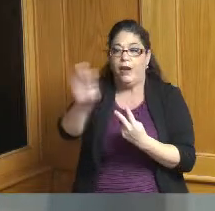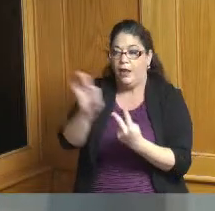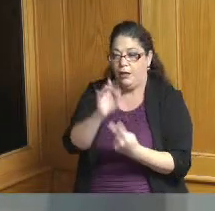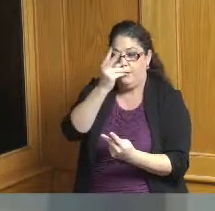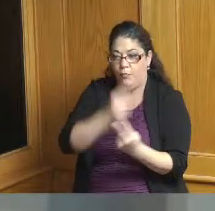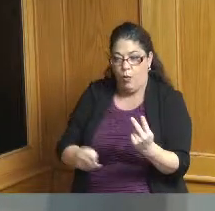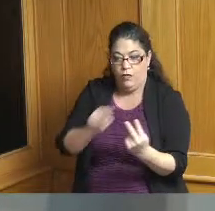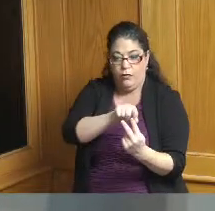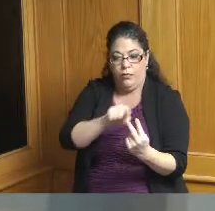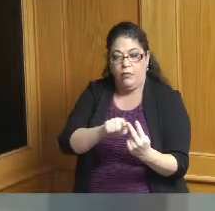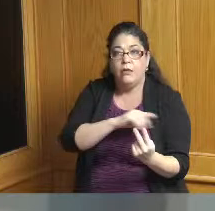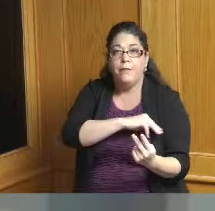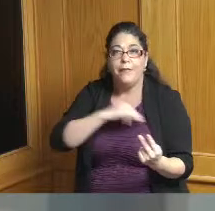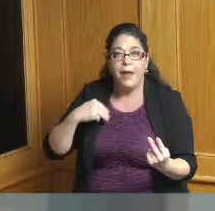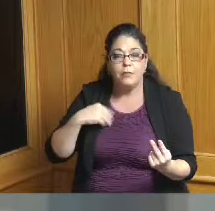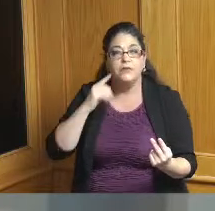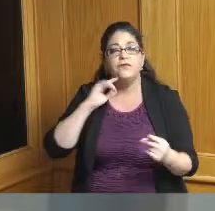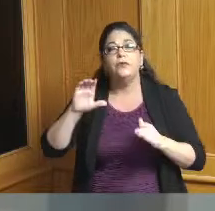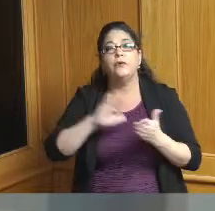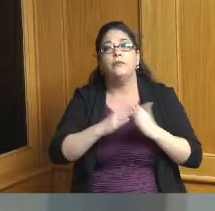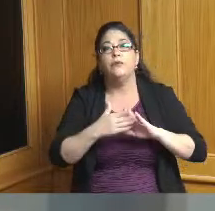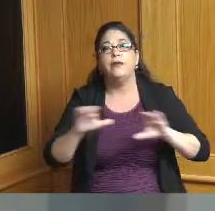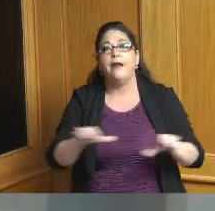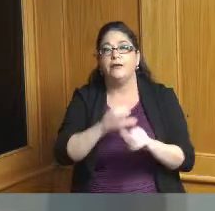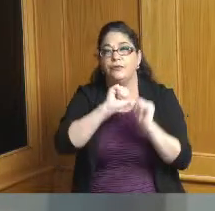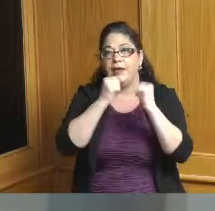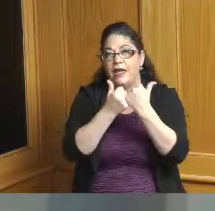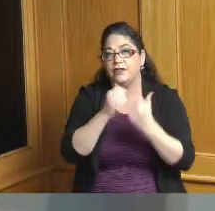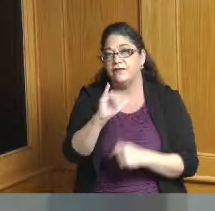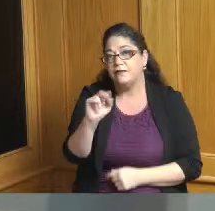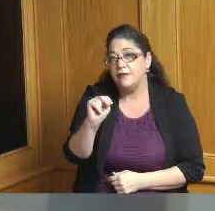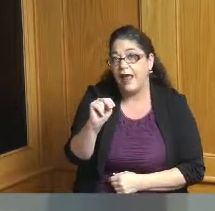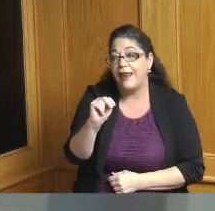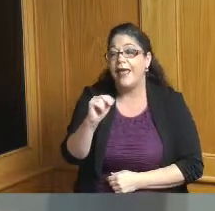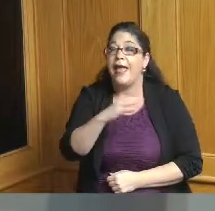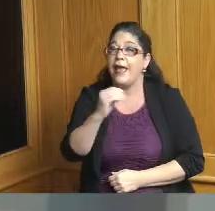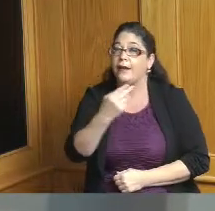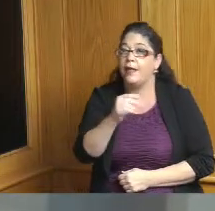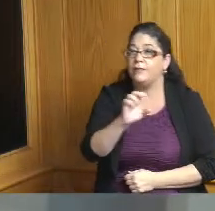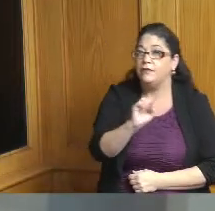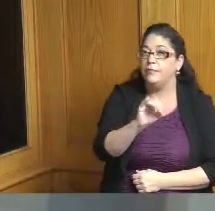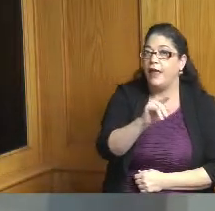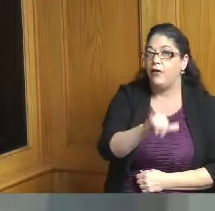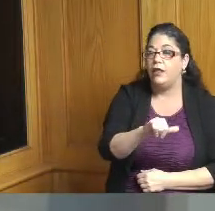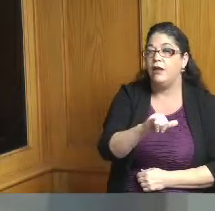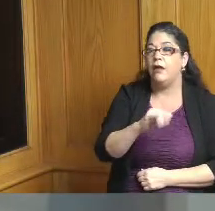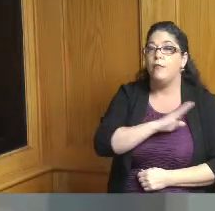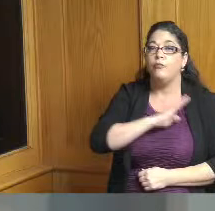the Community Action Agency of Cincinnati and Hamilton County board of directors miss Holly